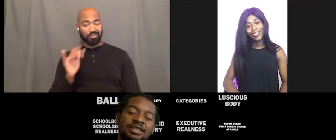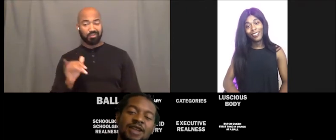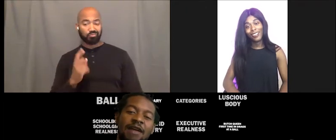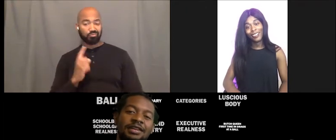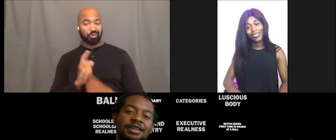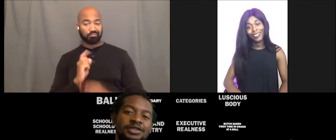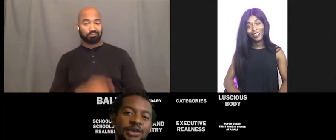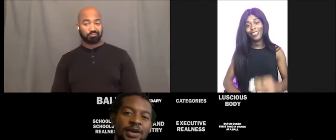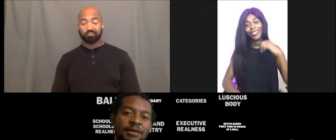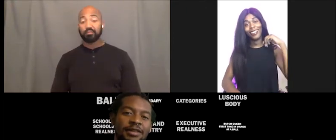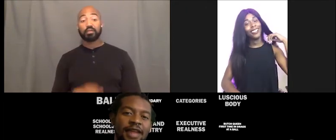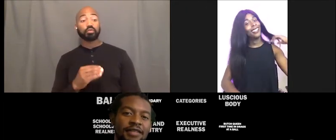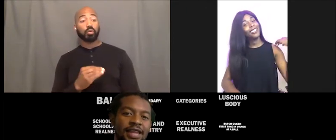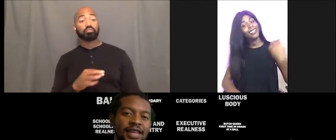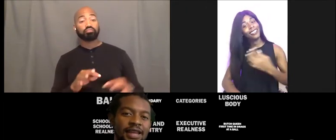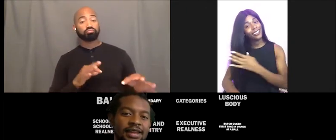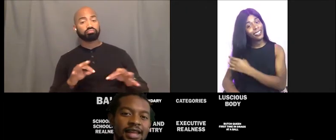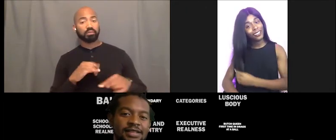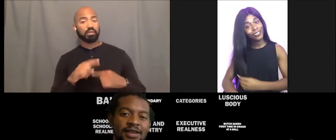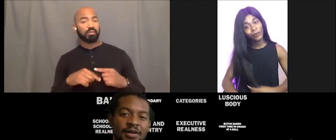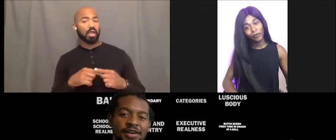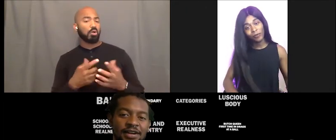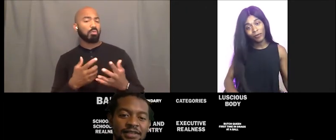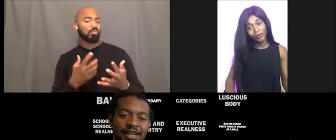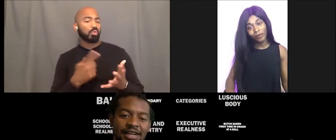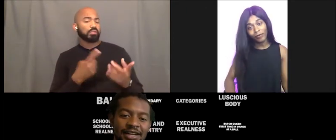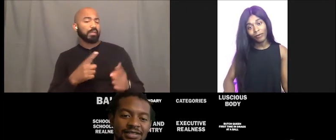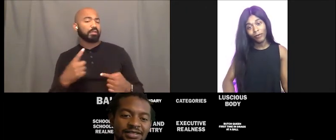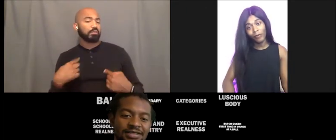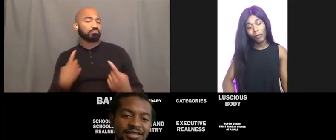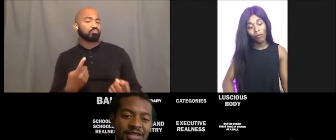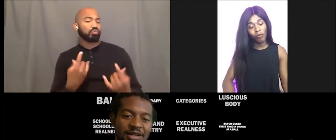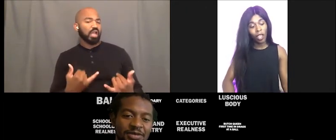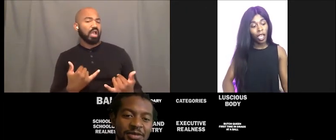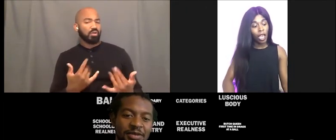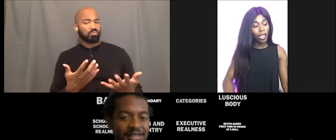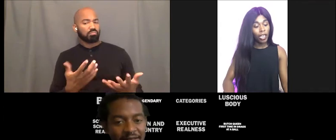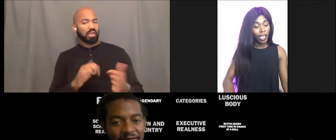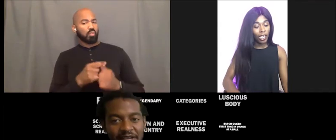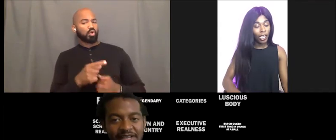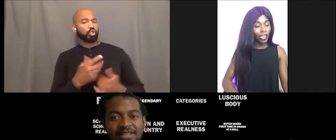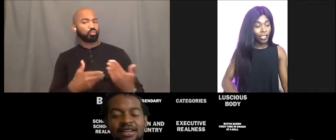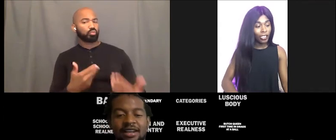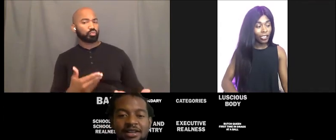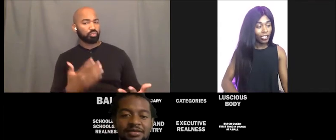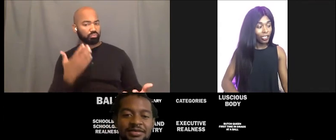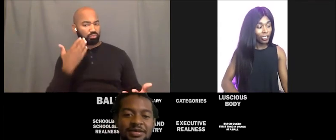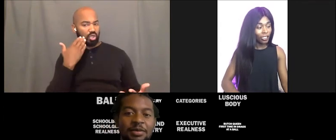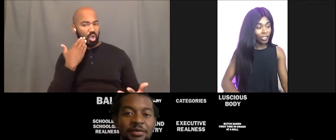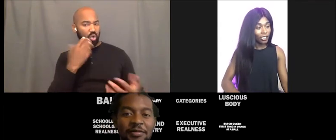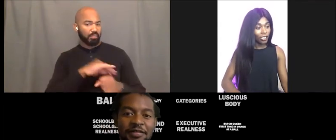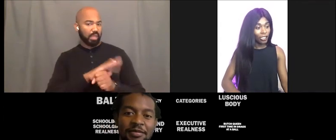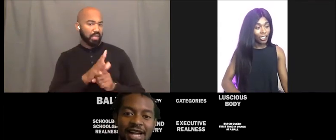So how are you doing with everything that's going on right now? You know, pandemic, movement for black trans...